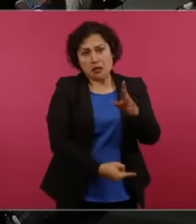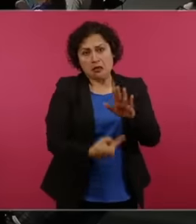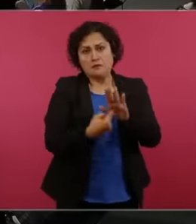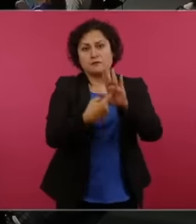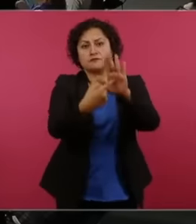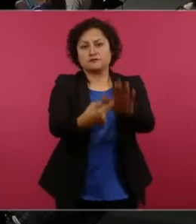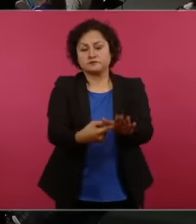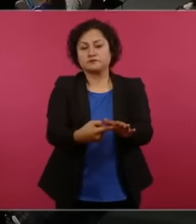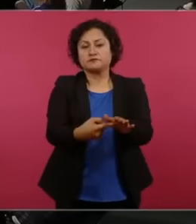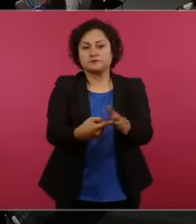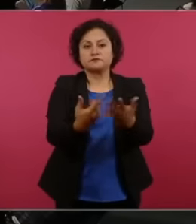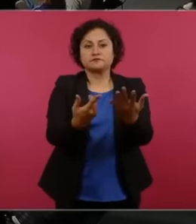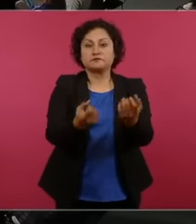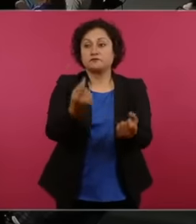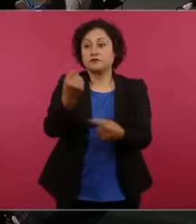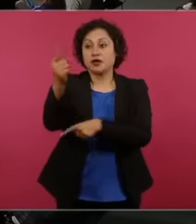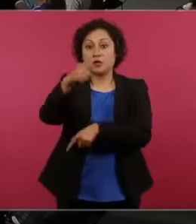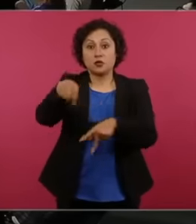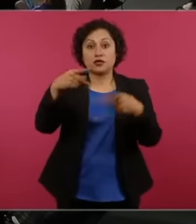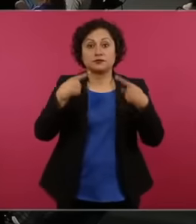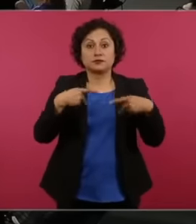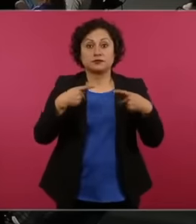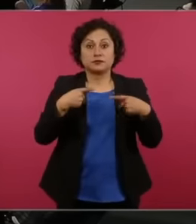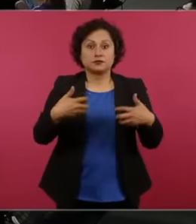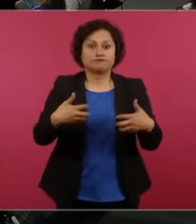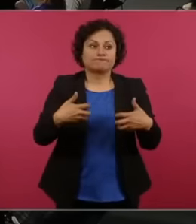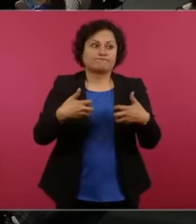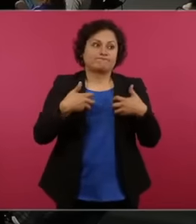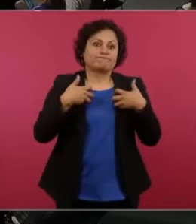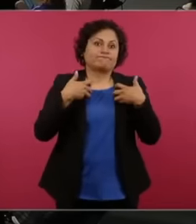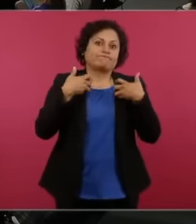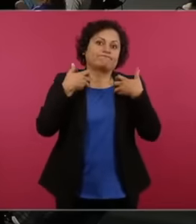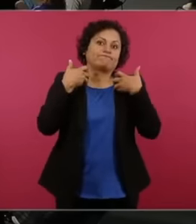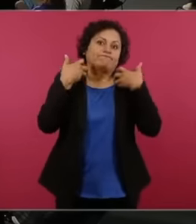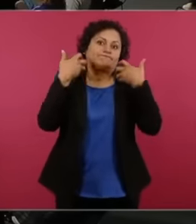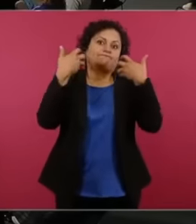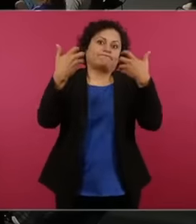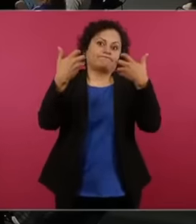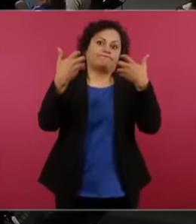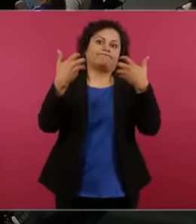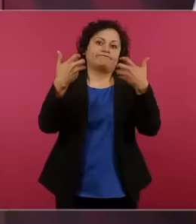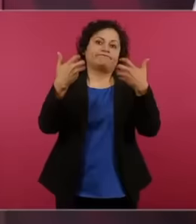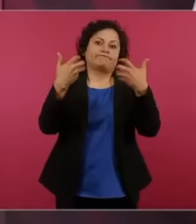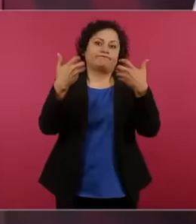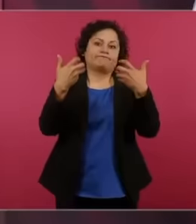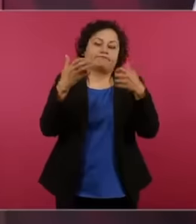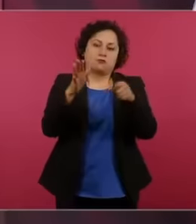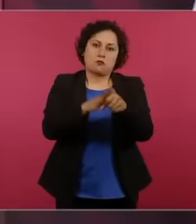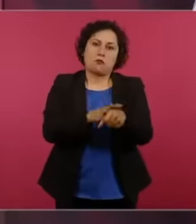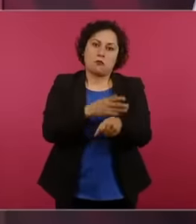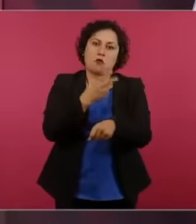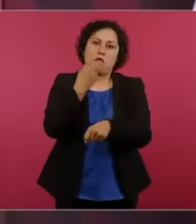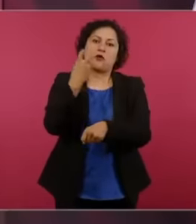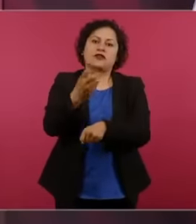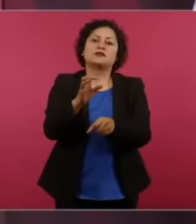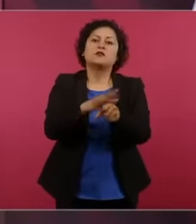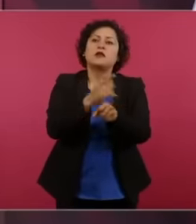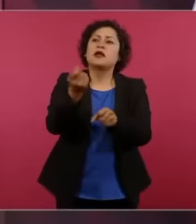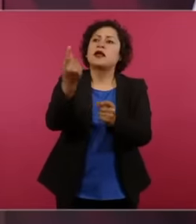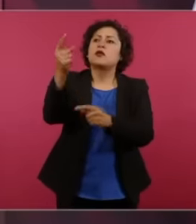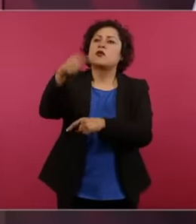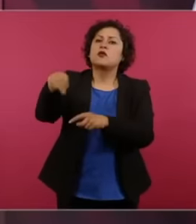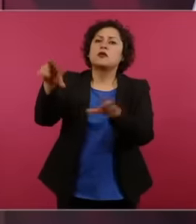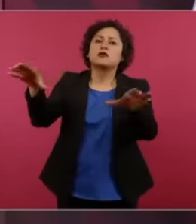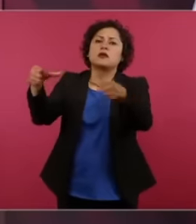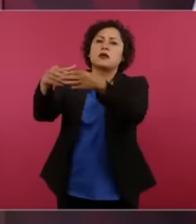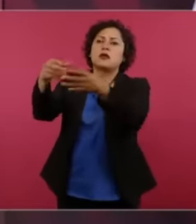of the intellectual blocks a lot. The